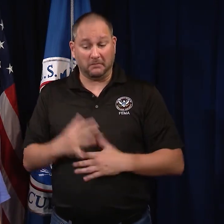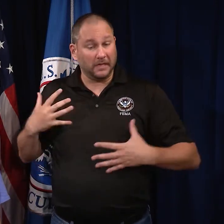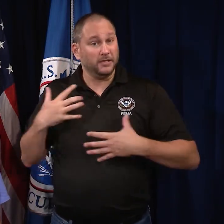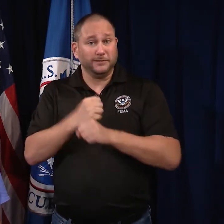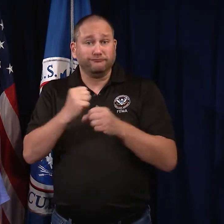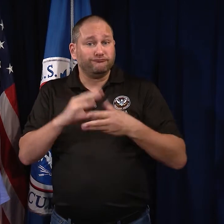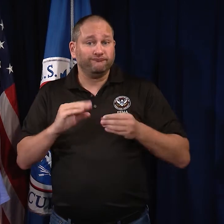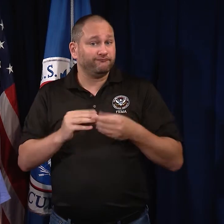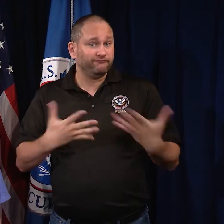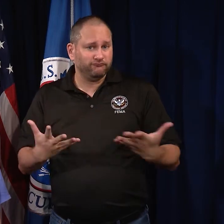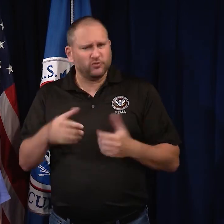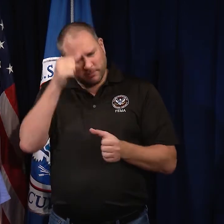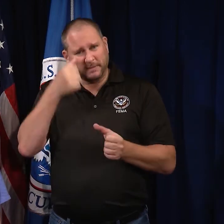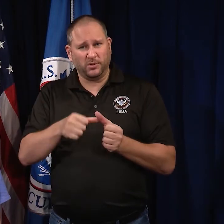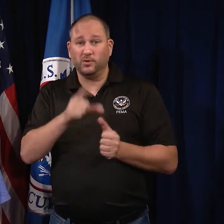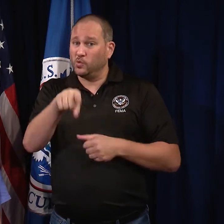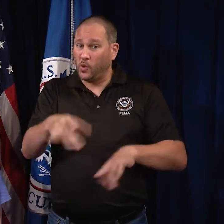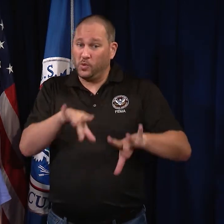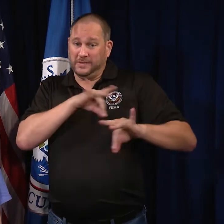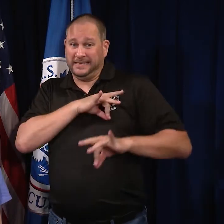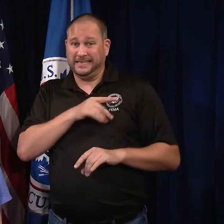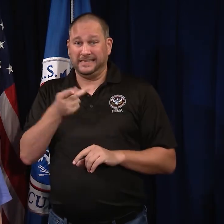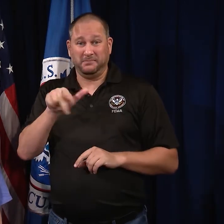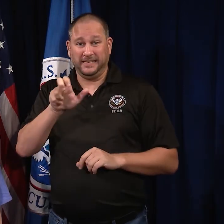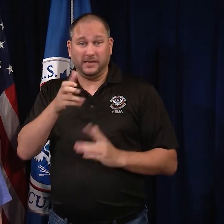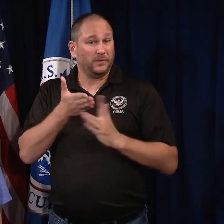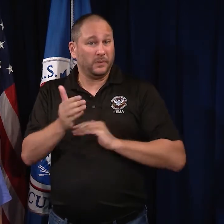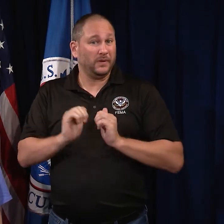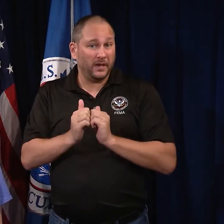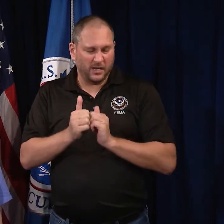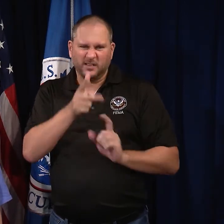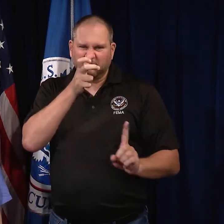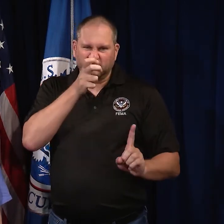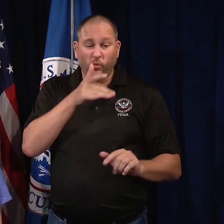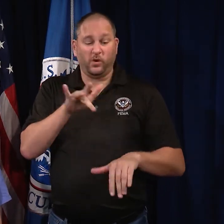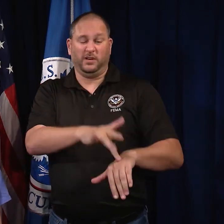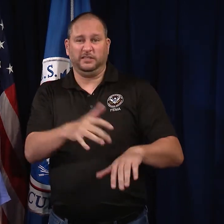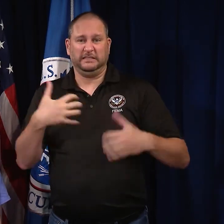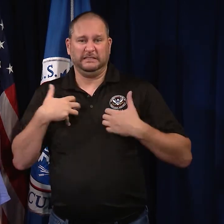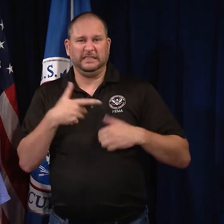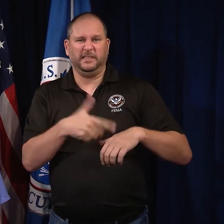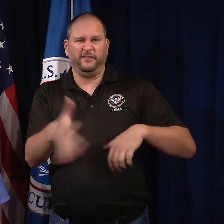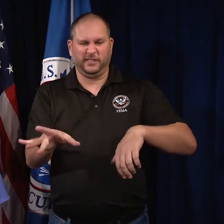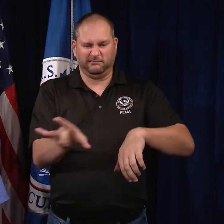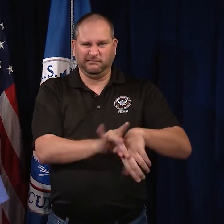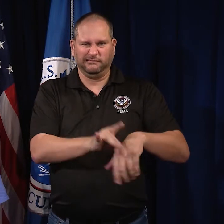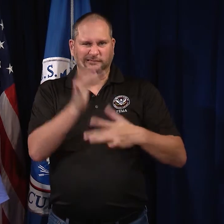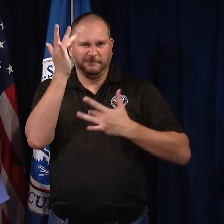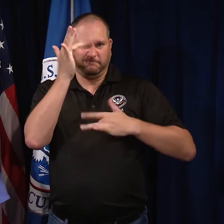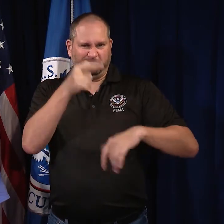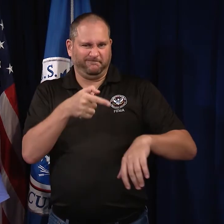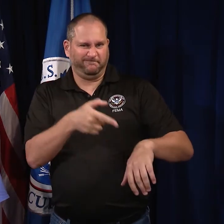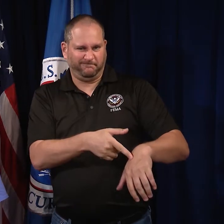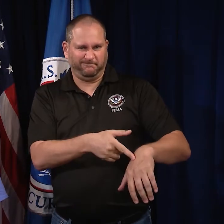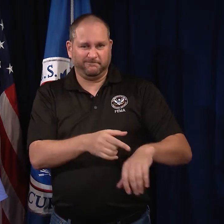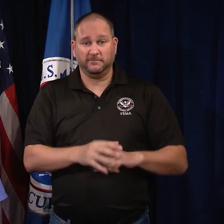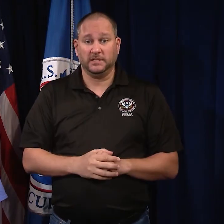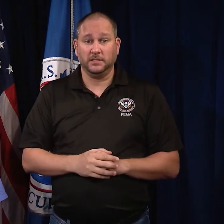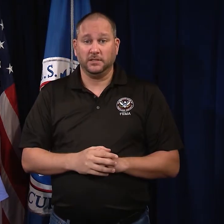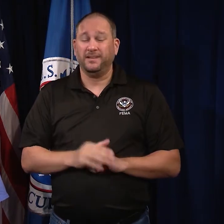To recap, remember you can only get the plague through fleas or by touching an animal that has been infected with plague,